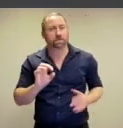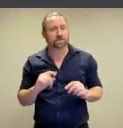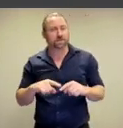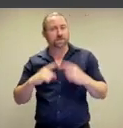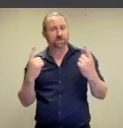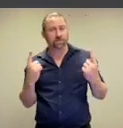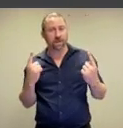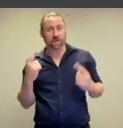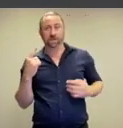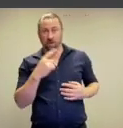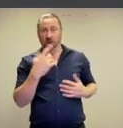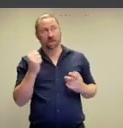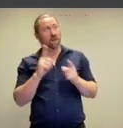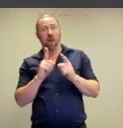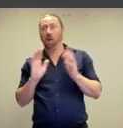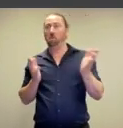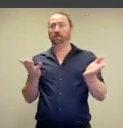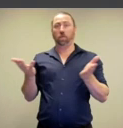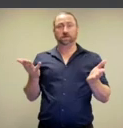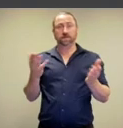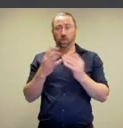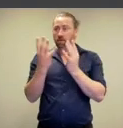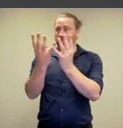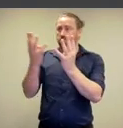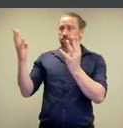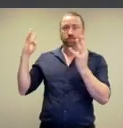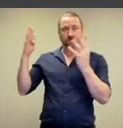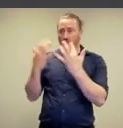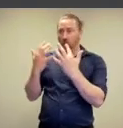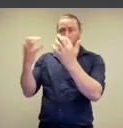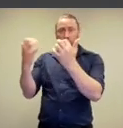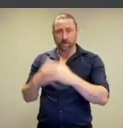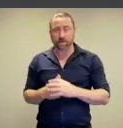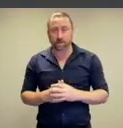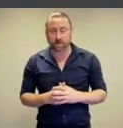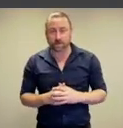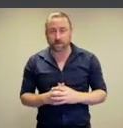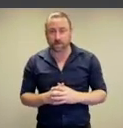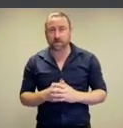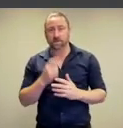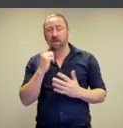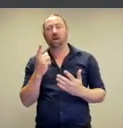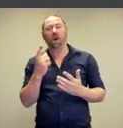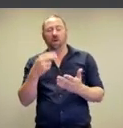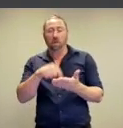his canvas. Instead, he's performing live in front of an